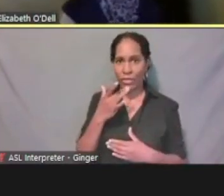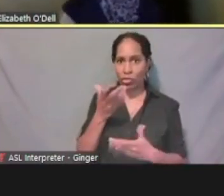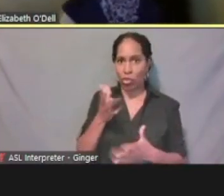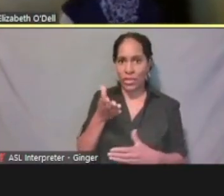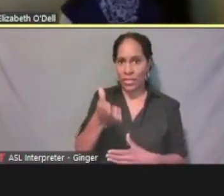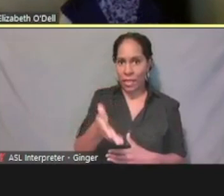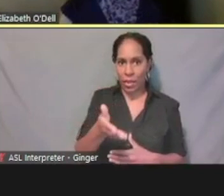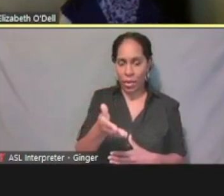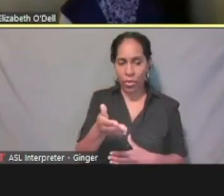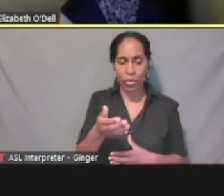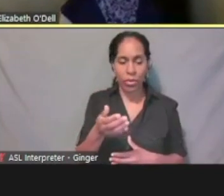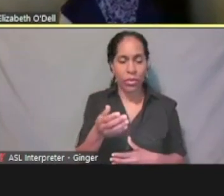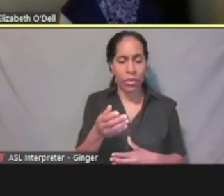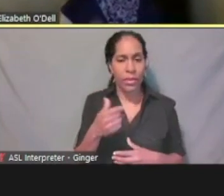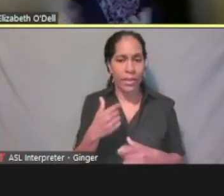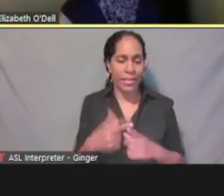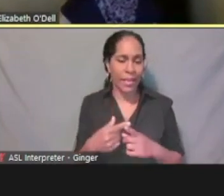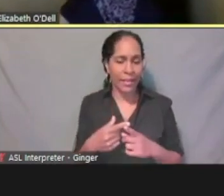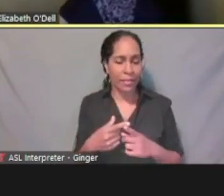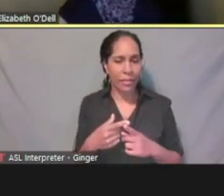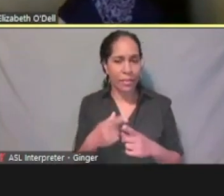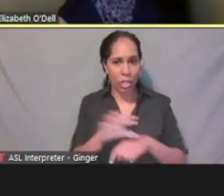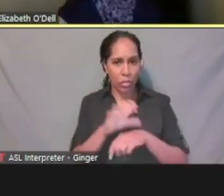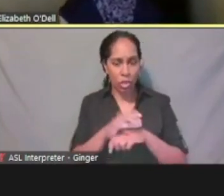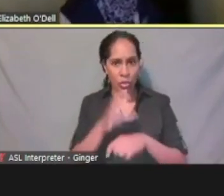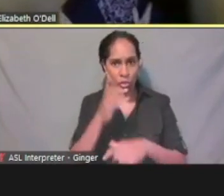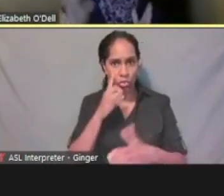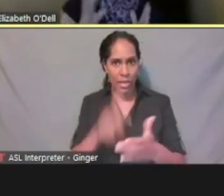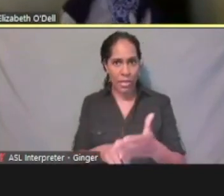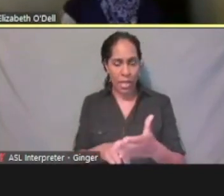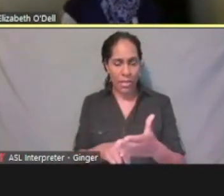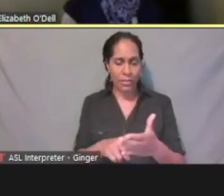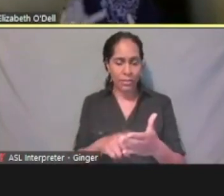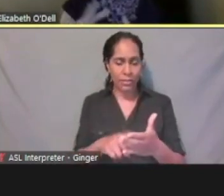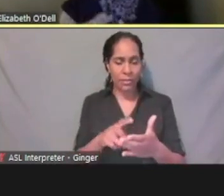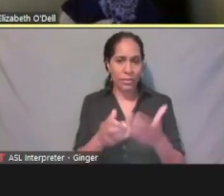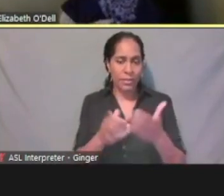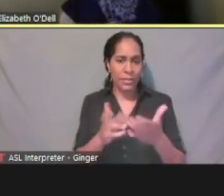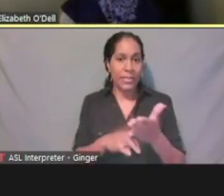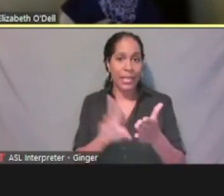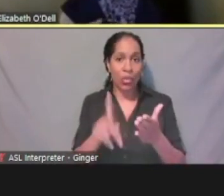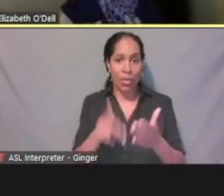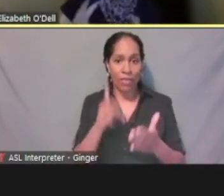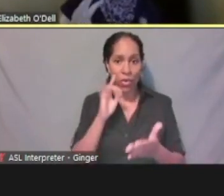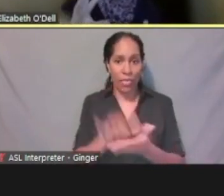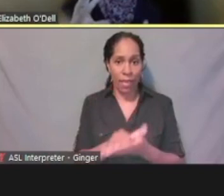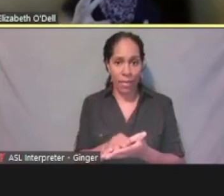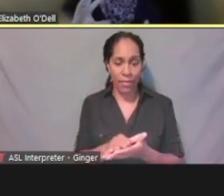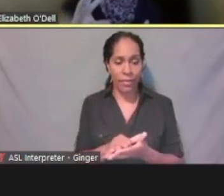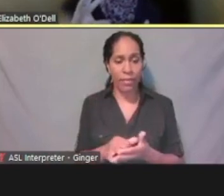they could be enrolled with that health plan. But just to keep in mind that we can,